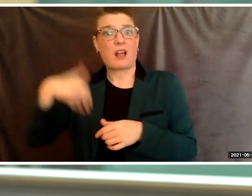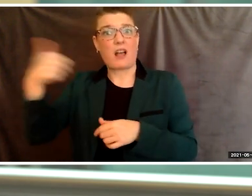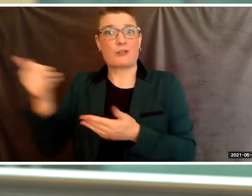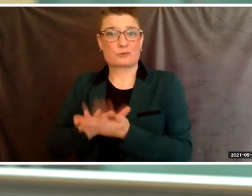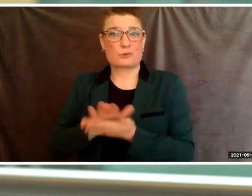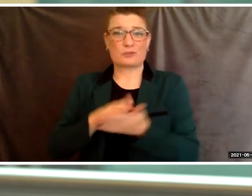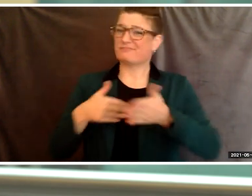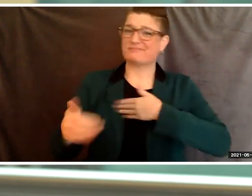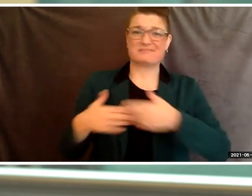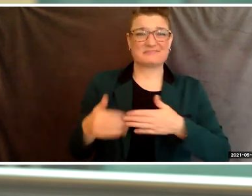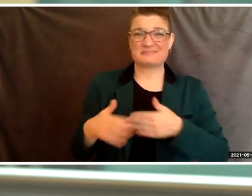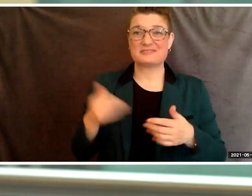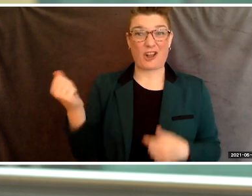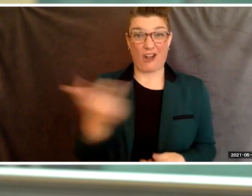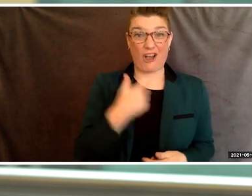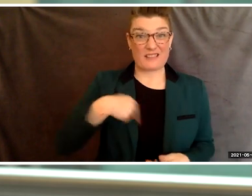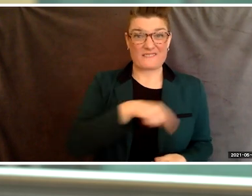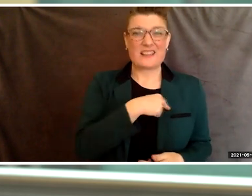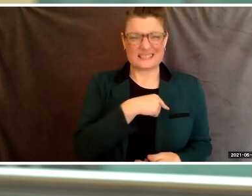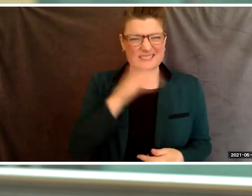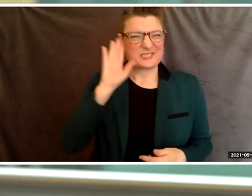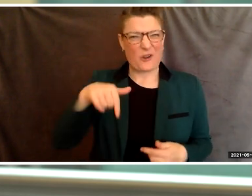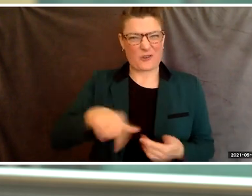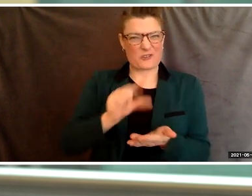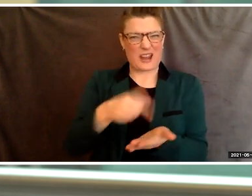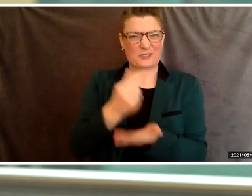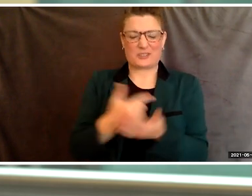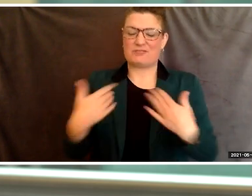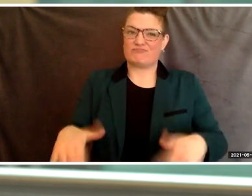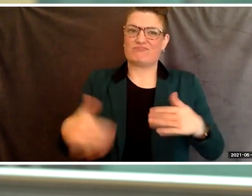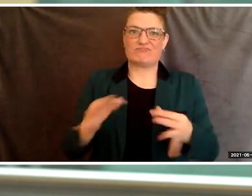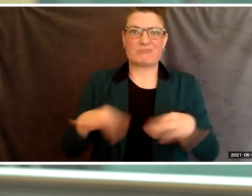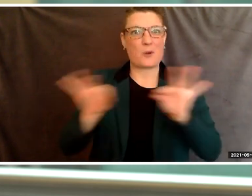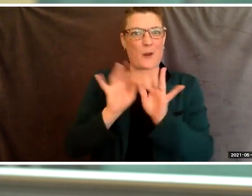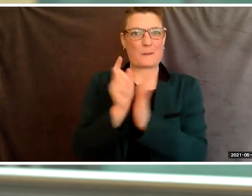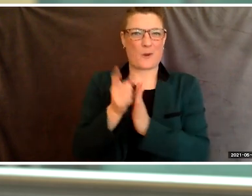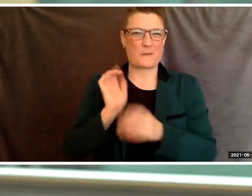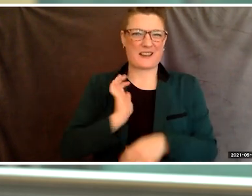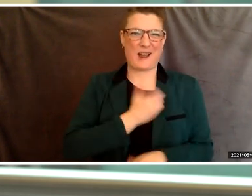this graduation is a transformative moment in our lives and we made it here while living through a once